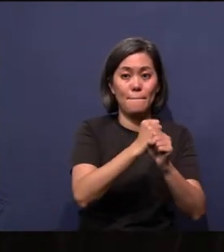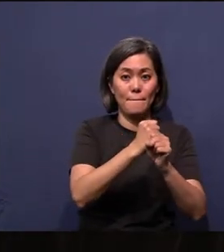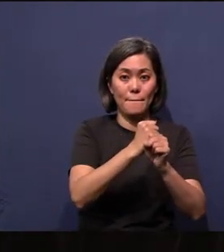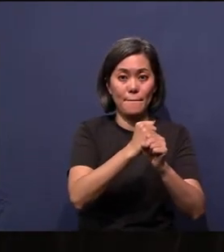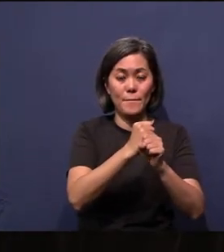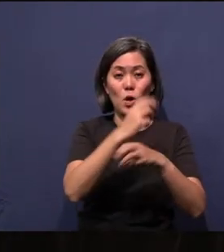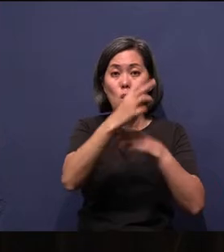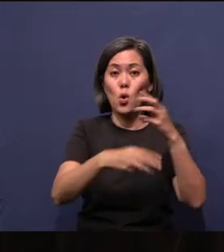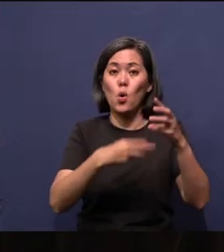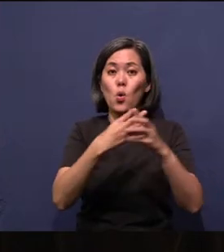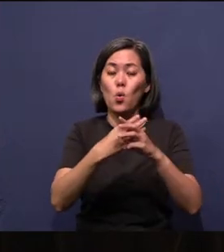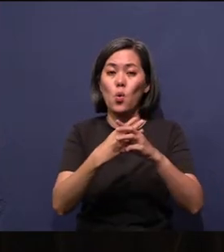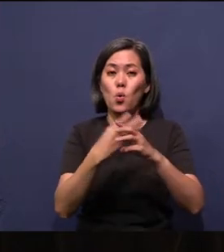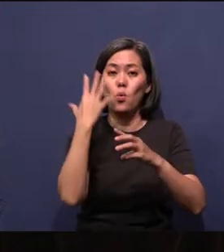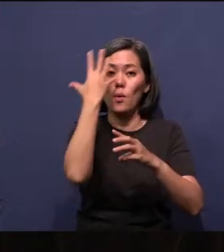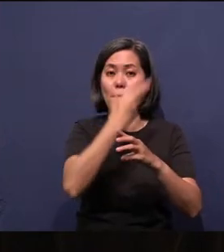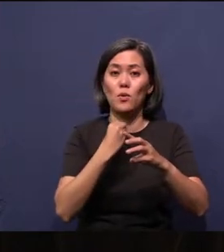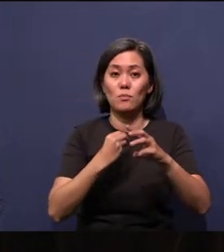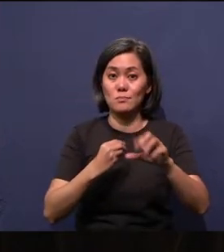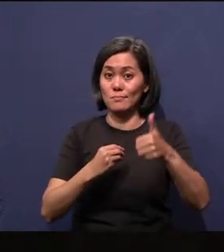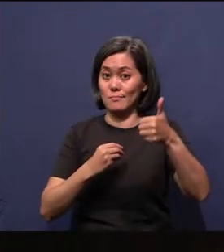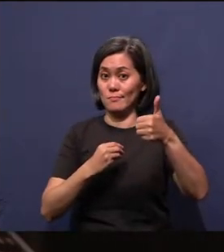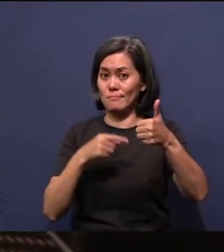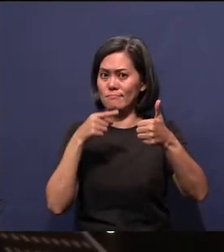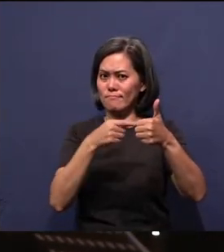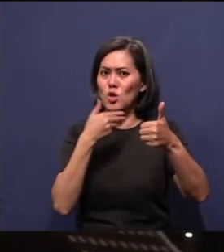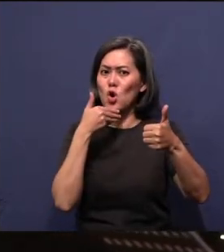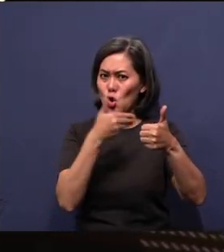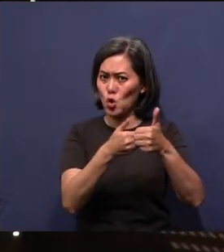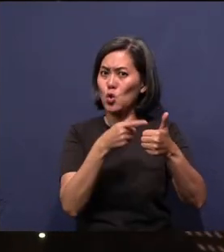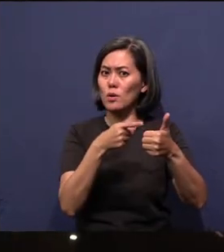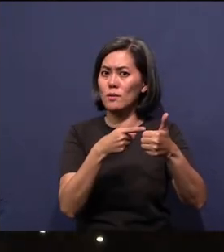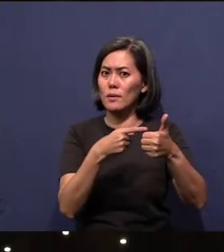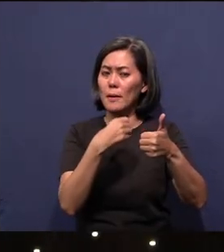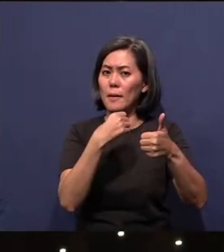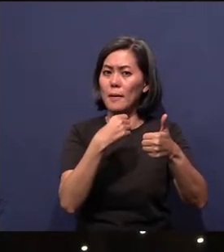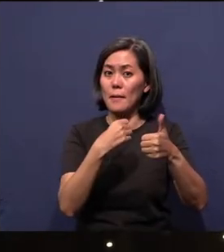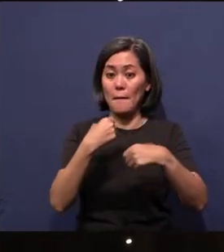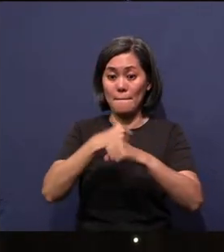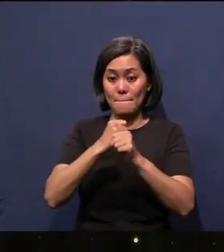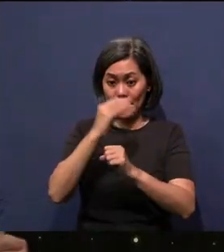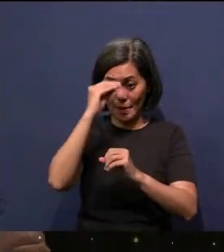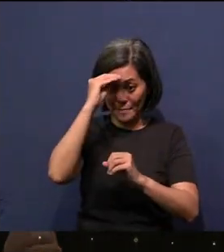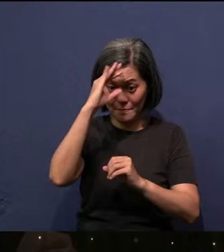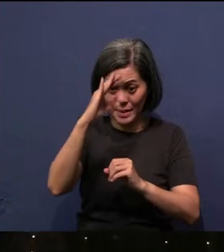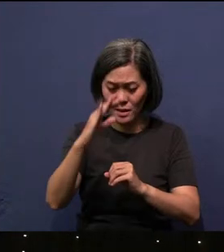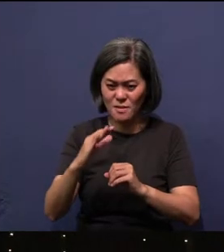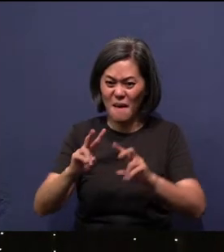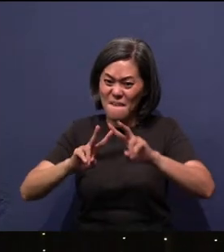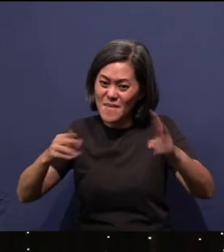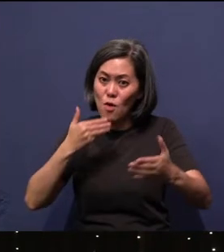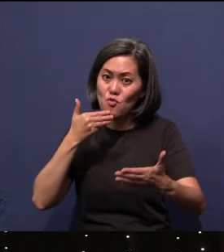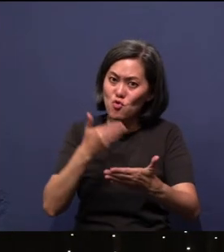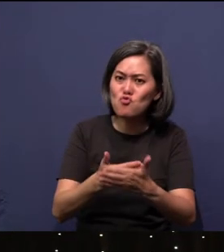world beautiful. It was good and it was very good. And this is the beauty of it